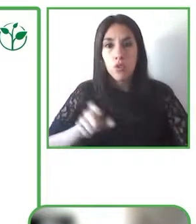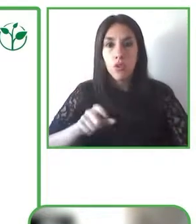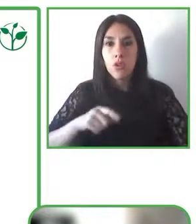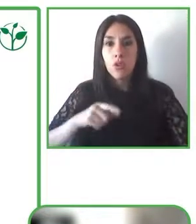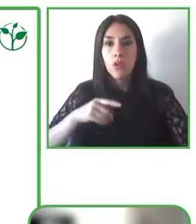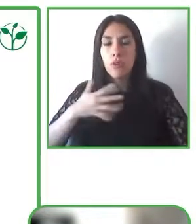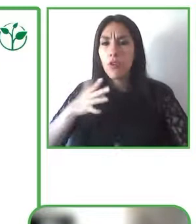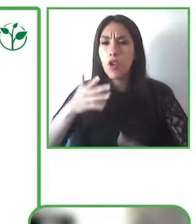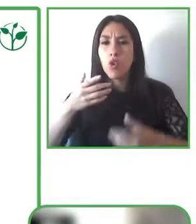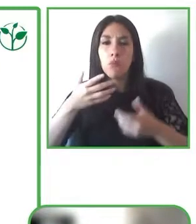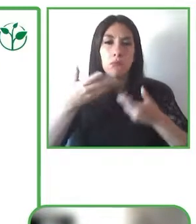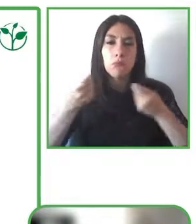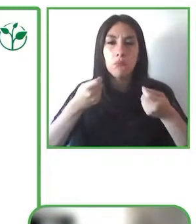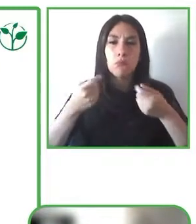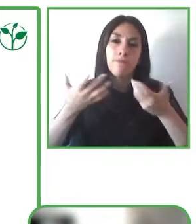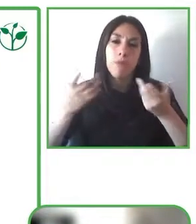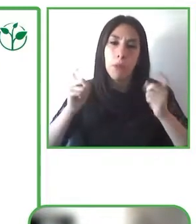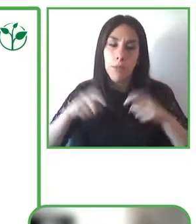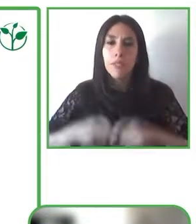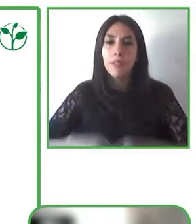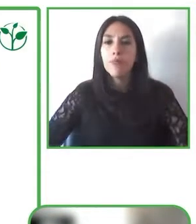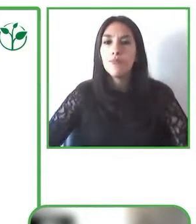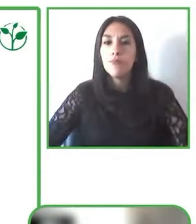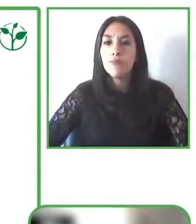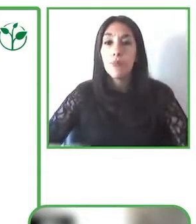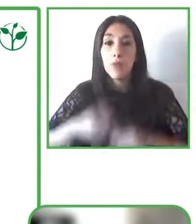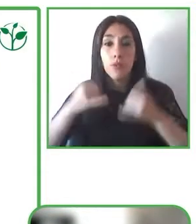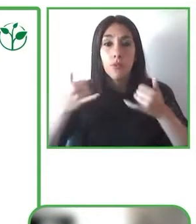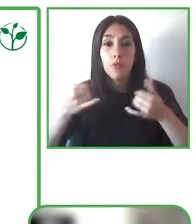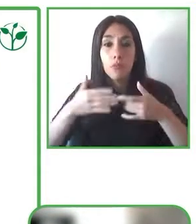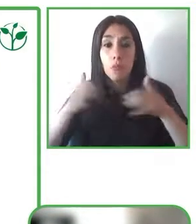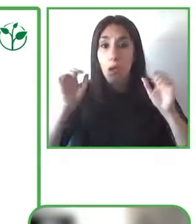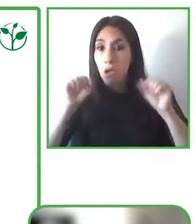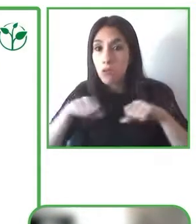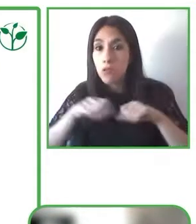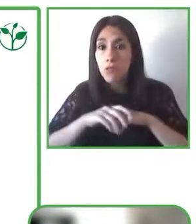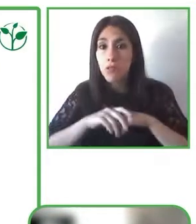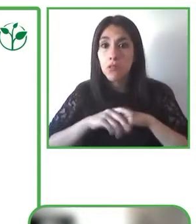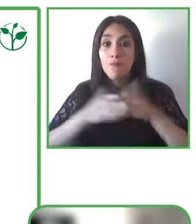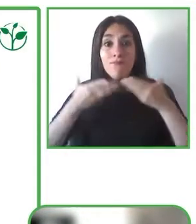those that are hard of hearing for instance that might just want to feature a subset